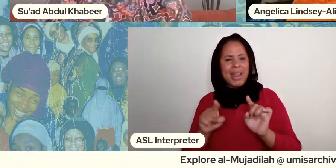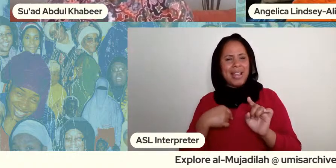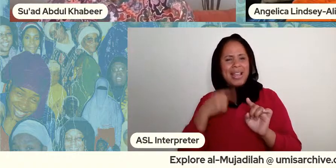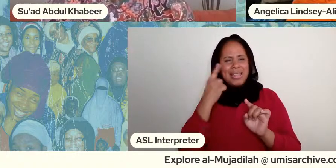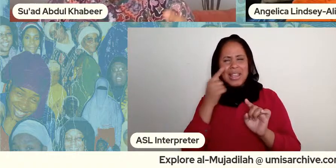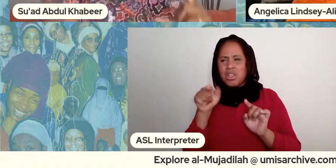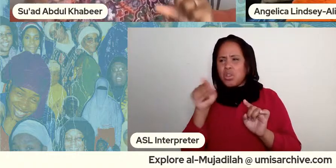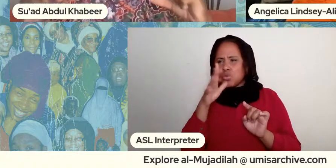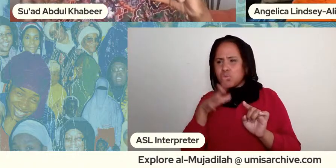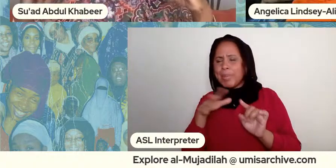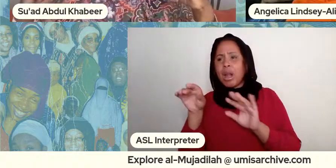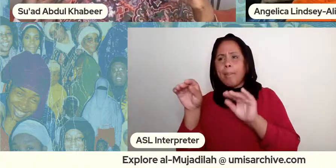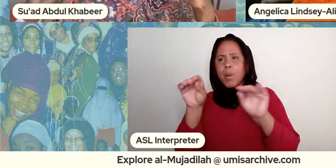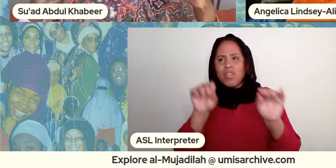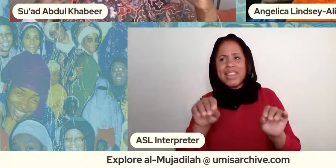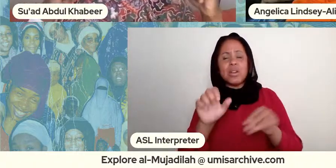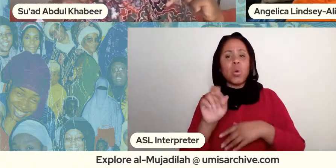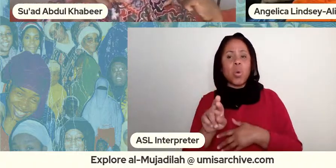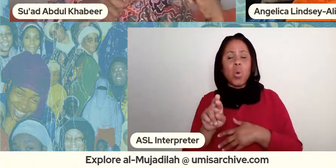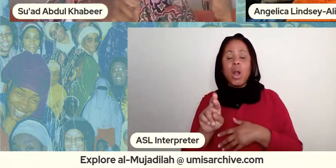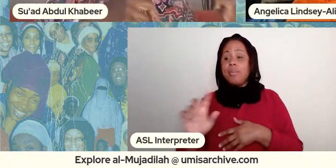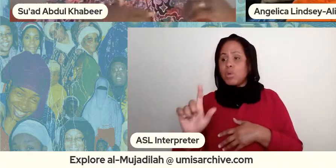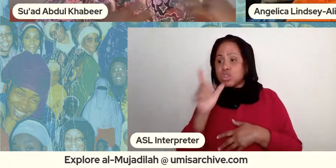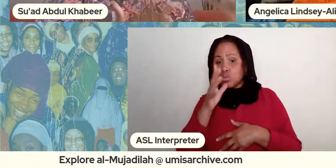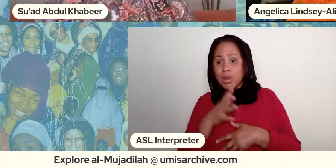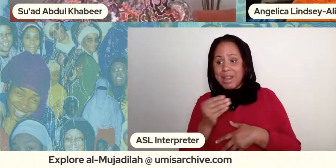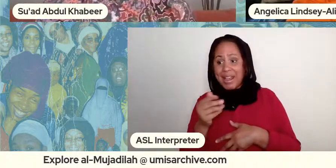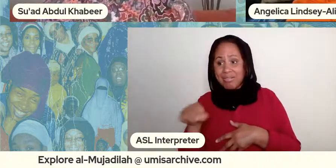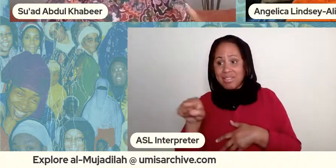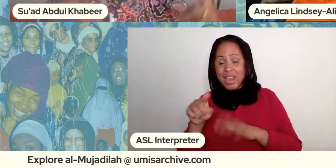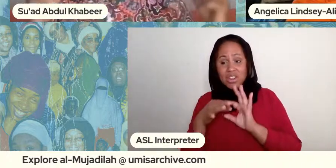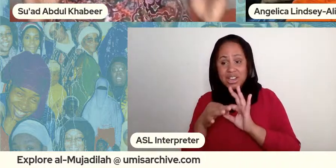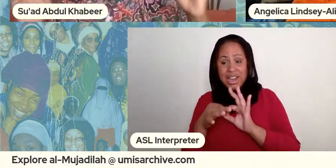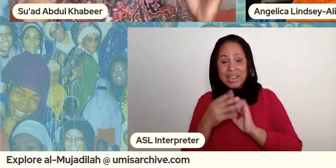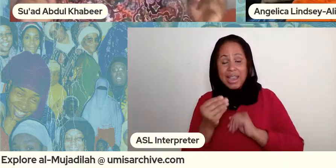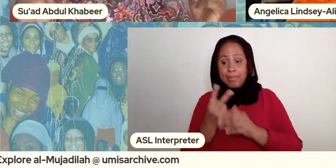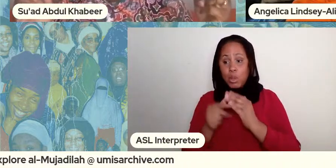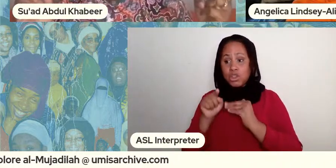connected right and both someone necessarily it was an educator because she wasn't a professor